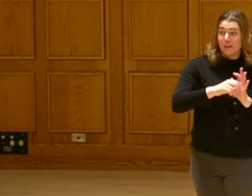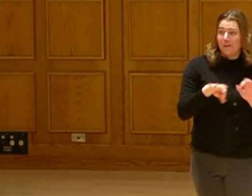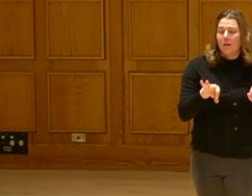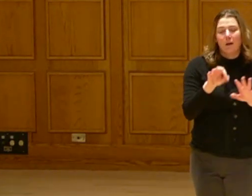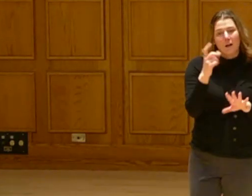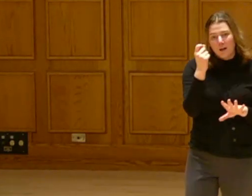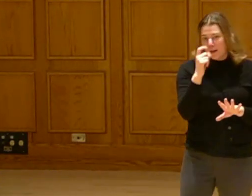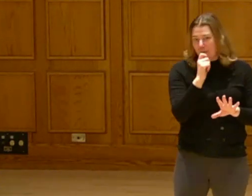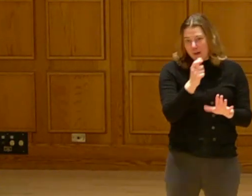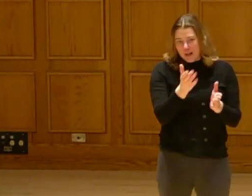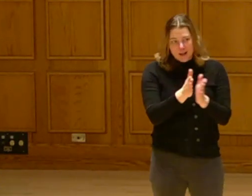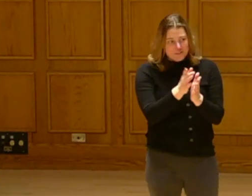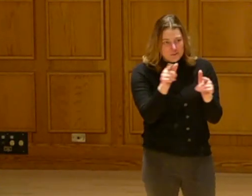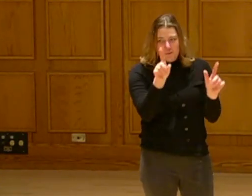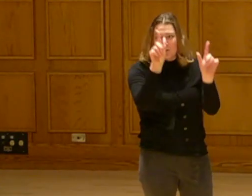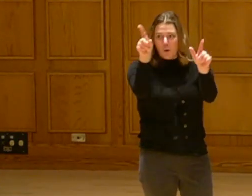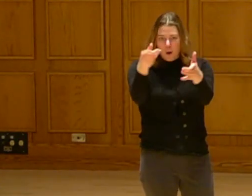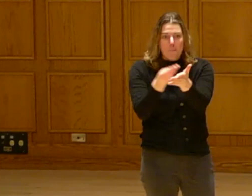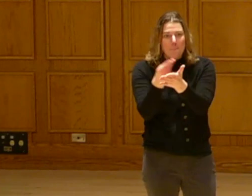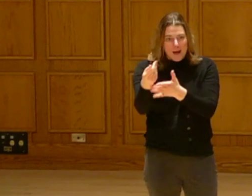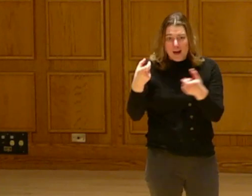I'm not asking everybody to go out and purchase an electric vehicle.